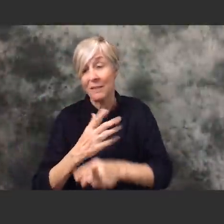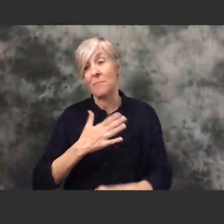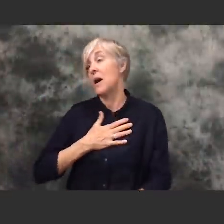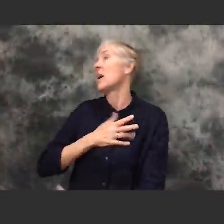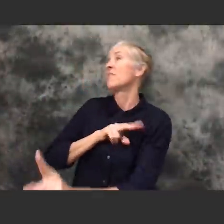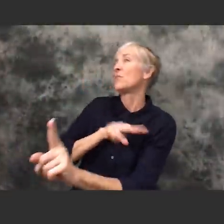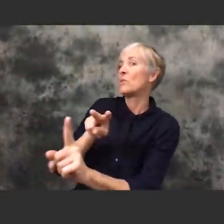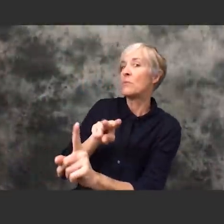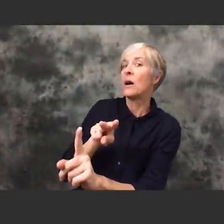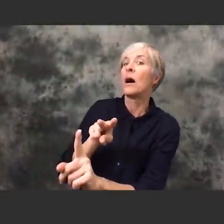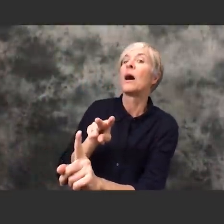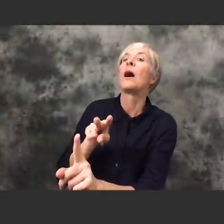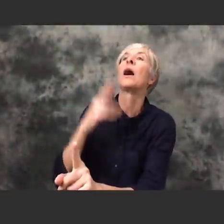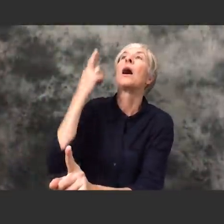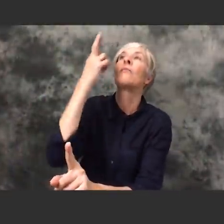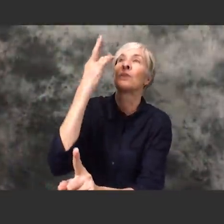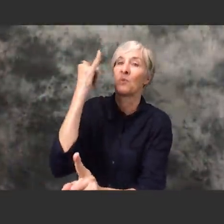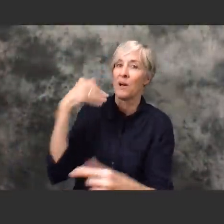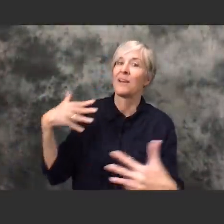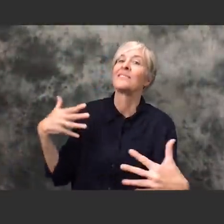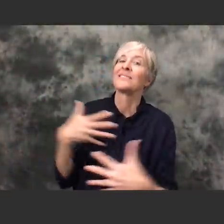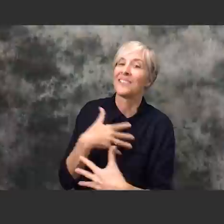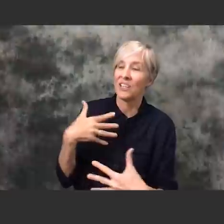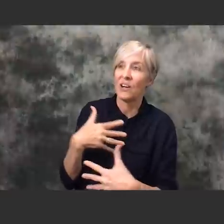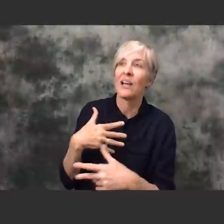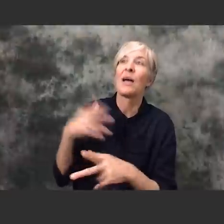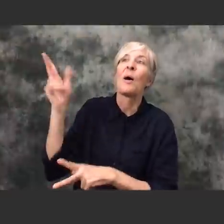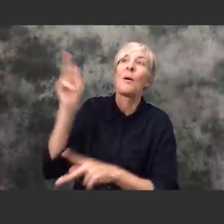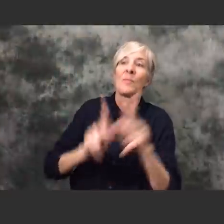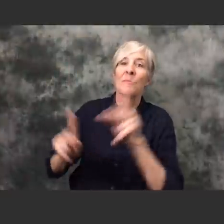you know that was part of the reason why it was so scary and it's still so scary